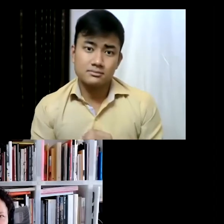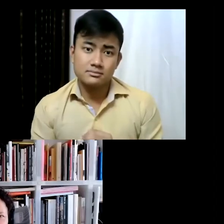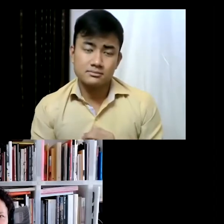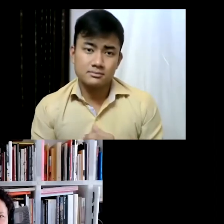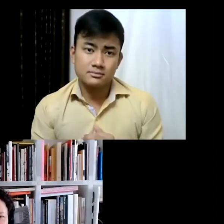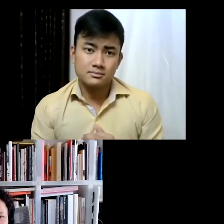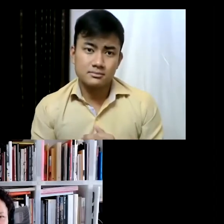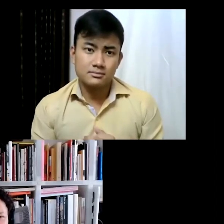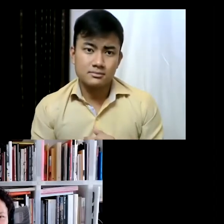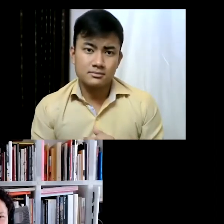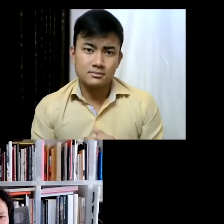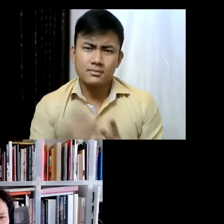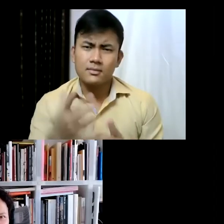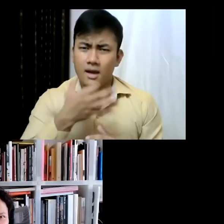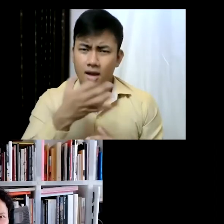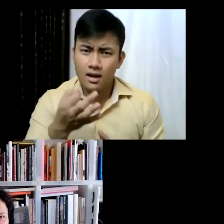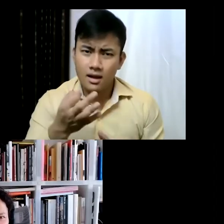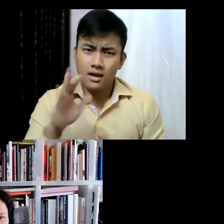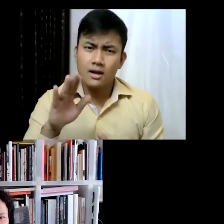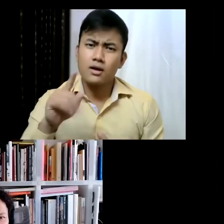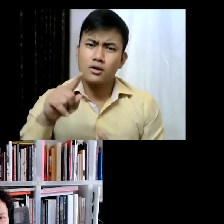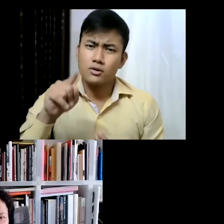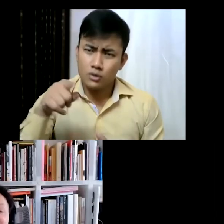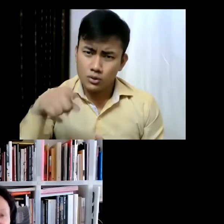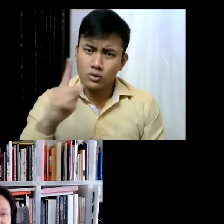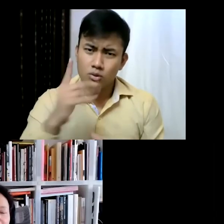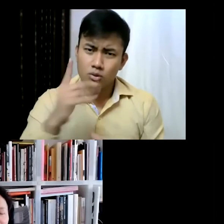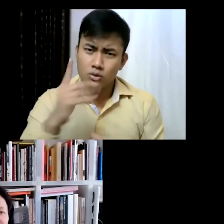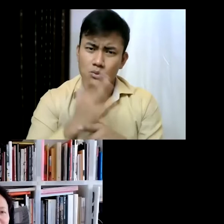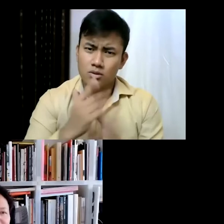and you've also got... introduced a lot of video works as well right, in this space? Yeah,